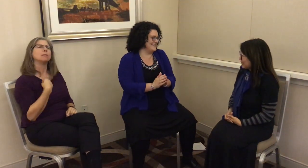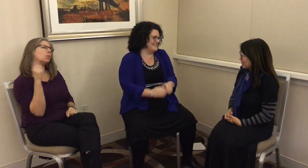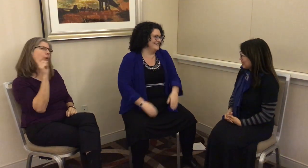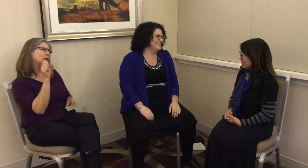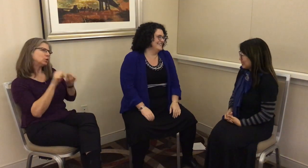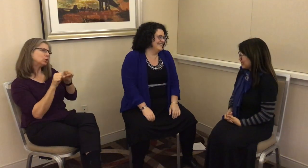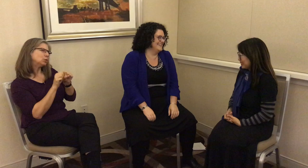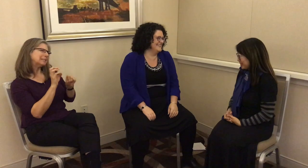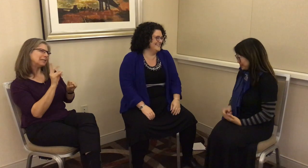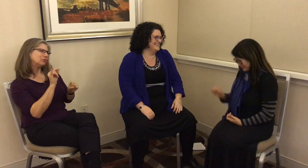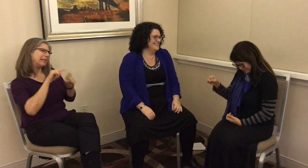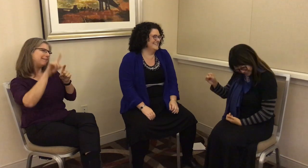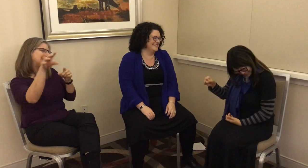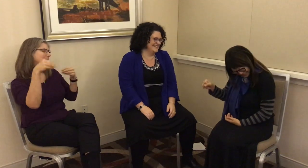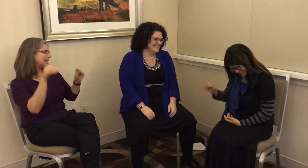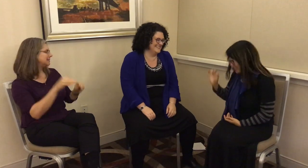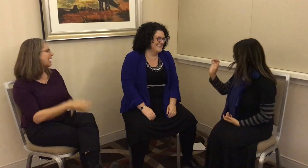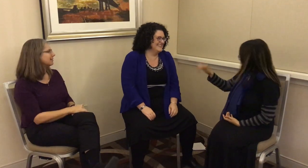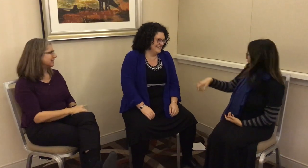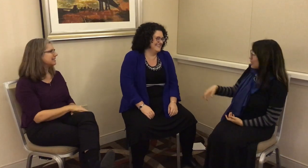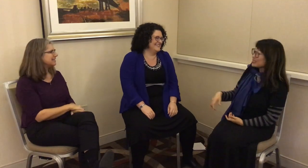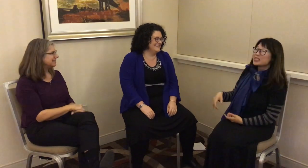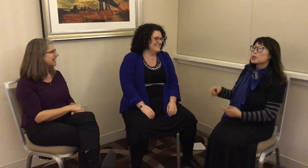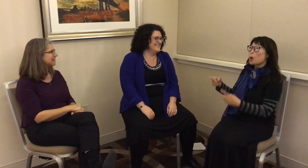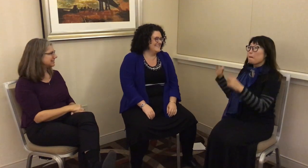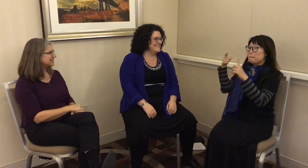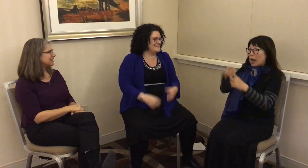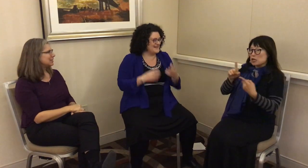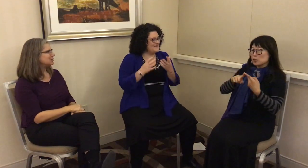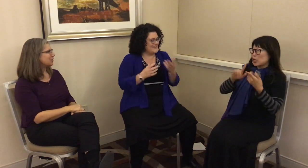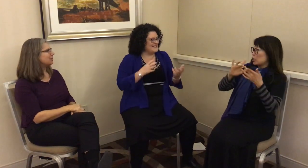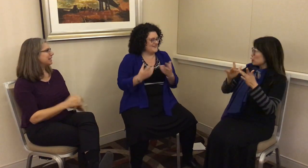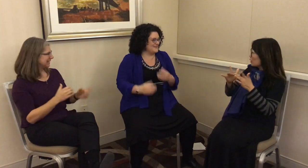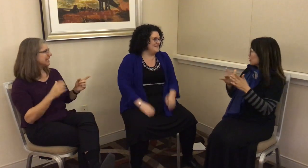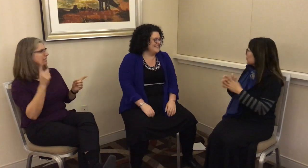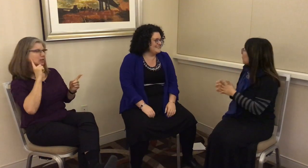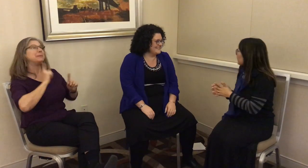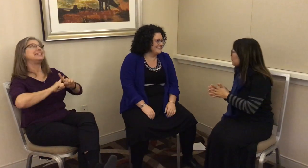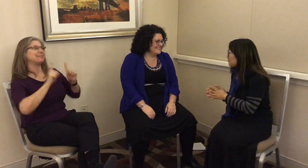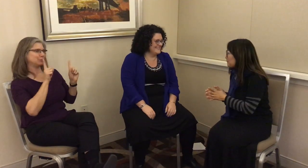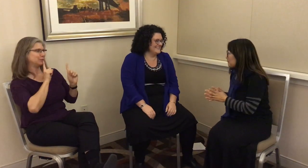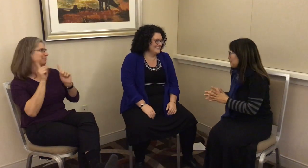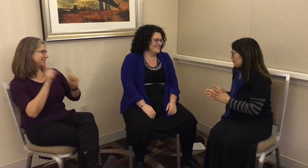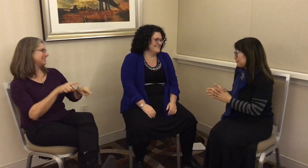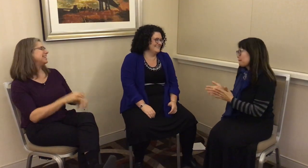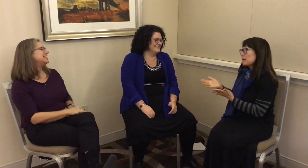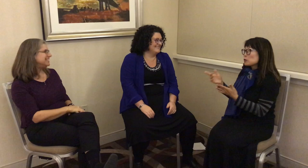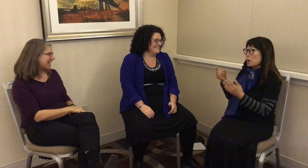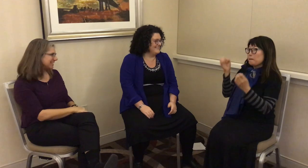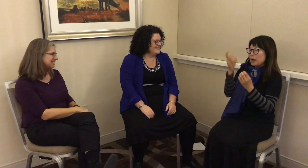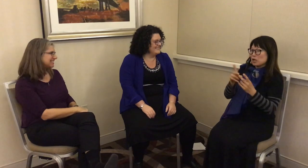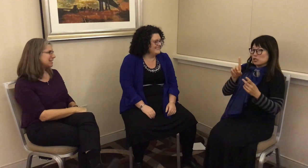me, can you tell me where is the shoe section?” It’s gonna be a very different response.